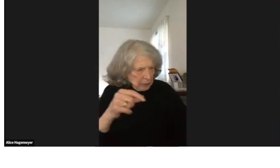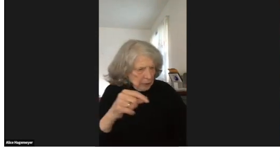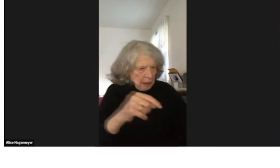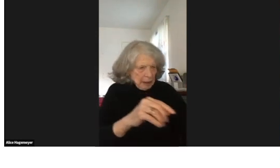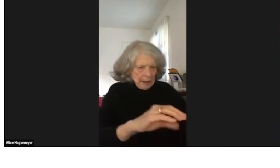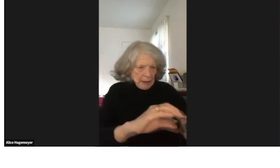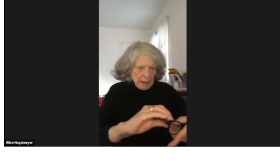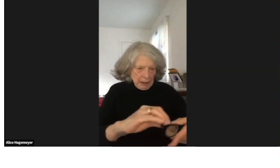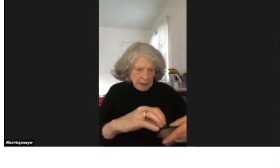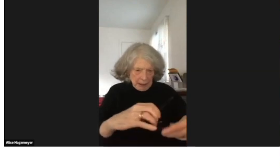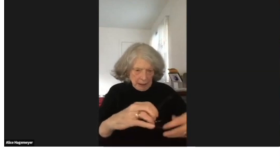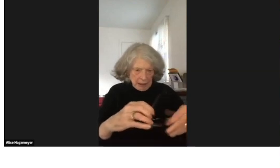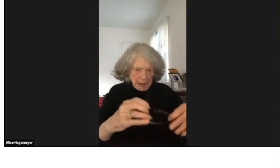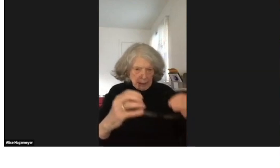Oh, where are my glasses?